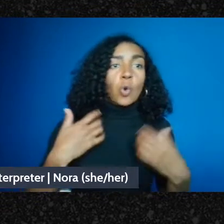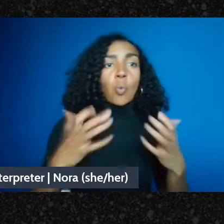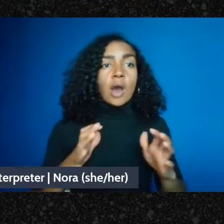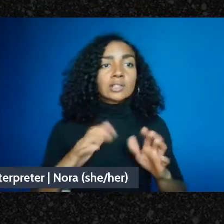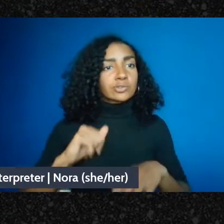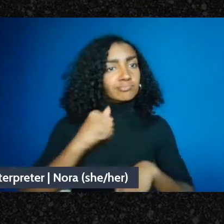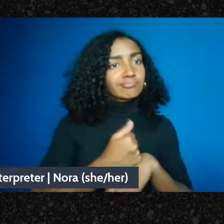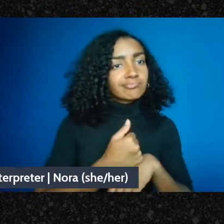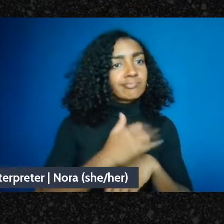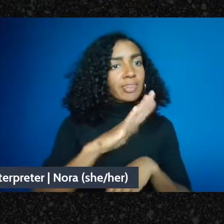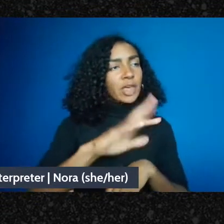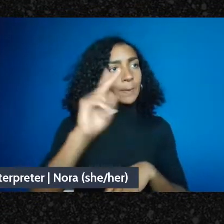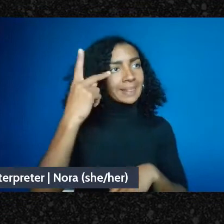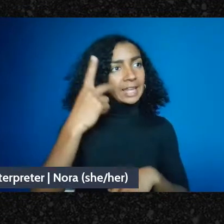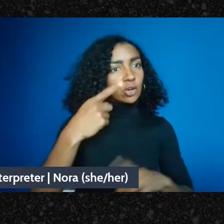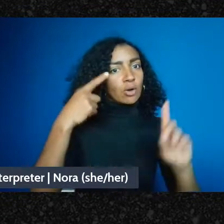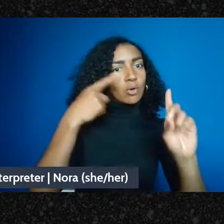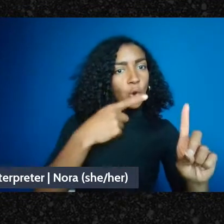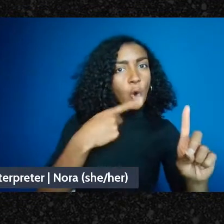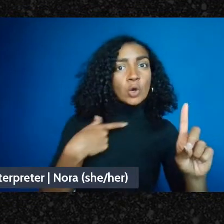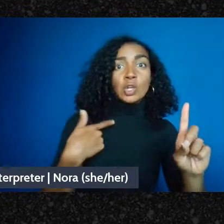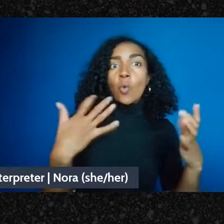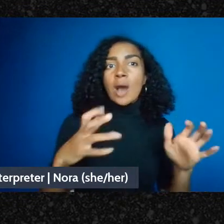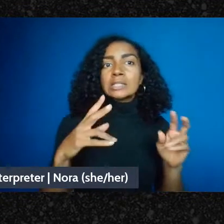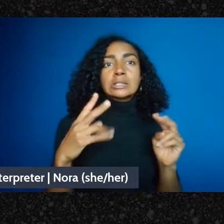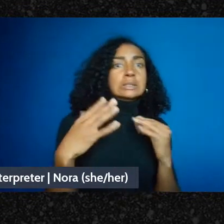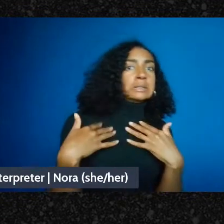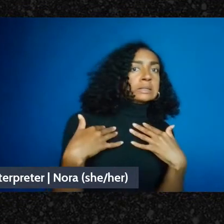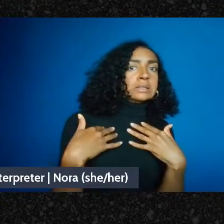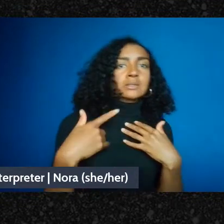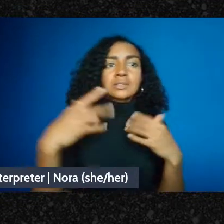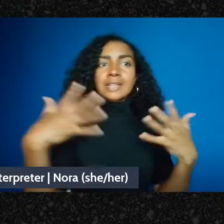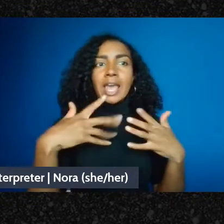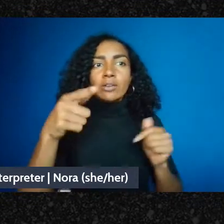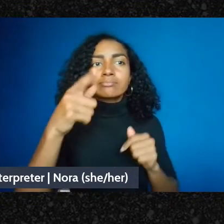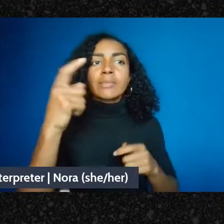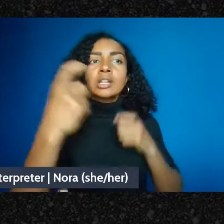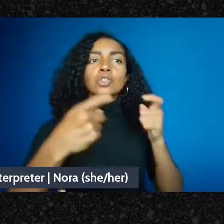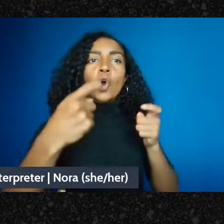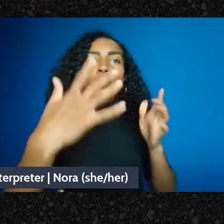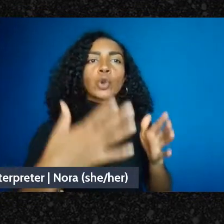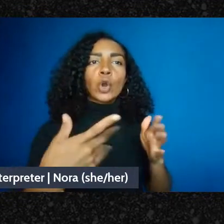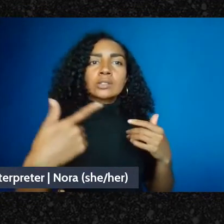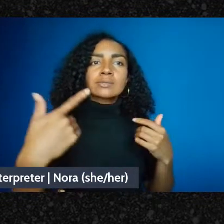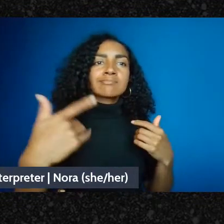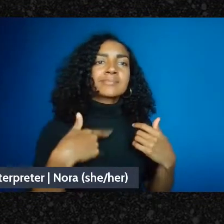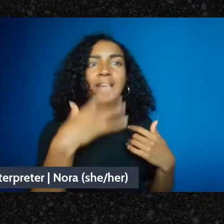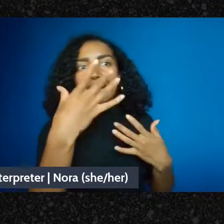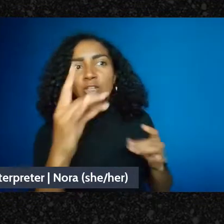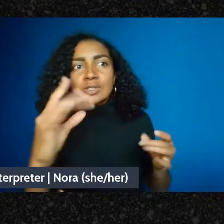donors uh we should make sure that we're not relying um on rich people to fund our mutual